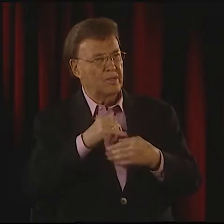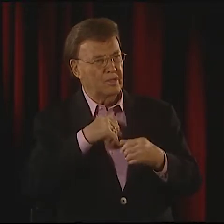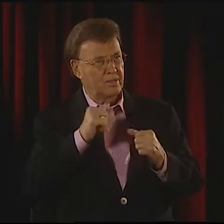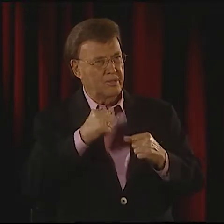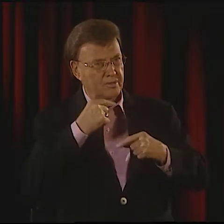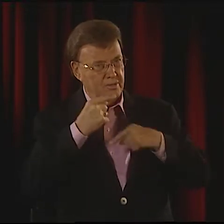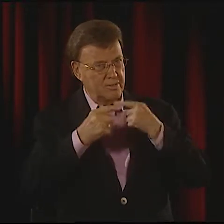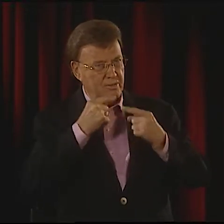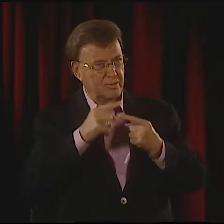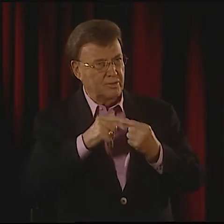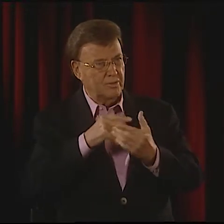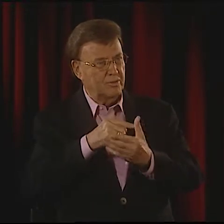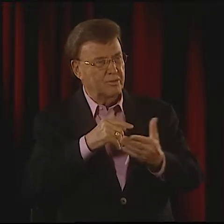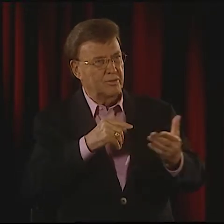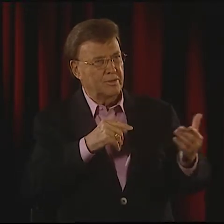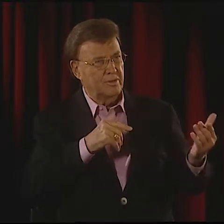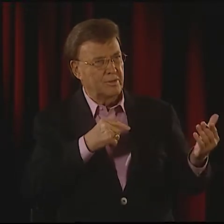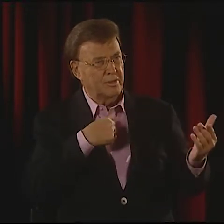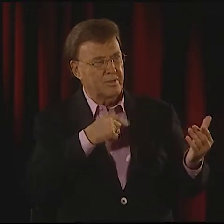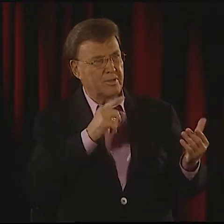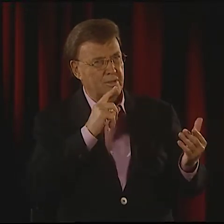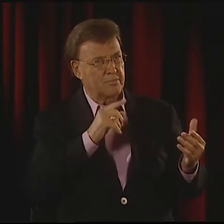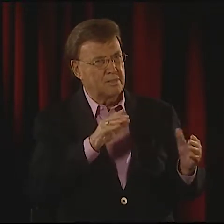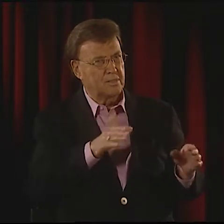I SIGNED ALL THESE WRITTEN WORDS.